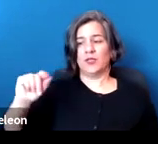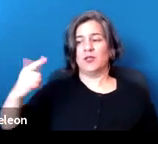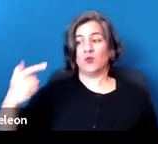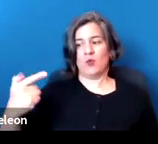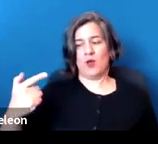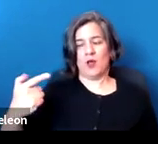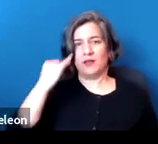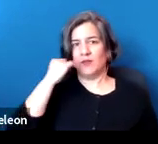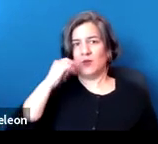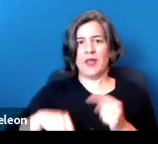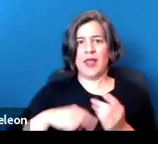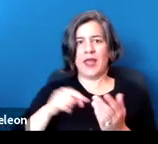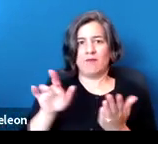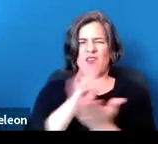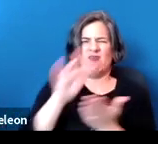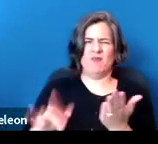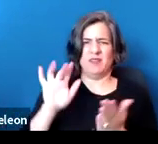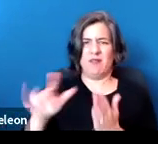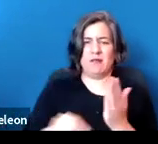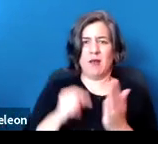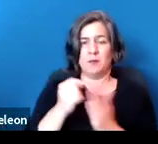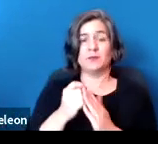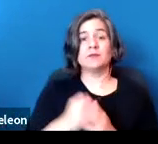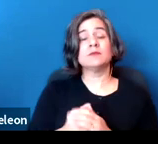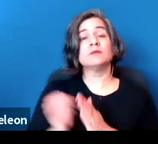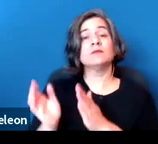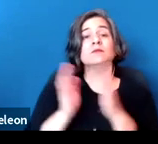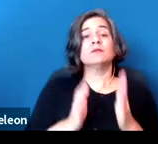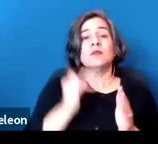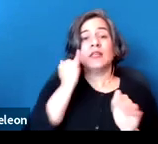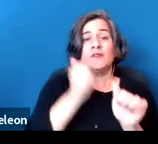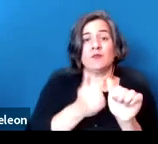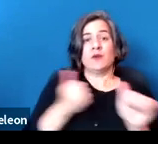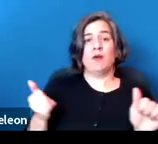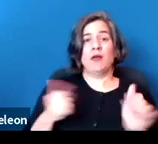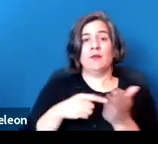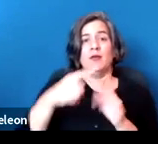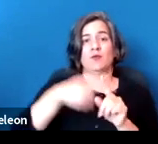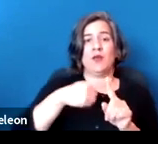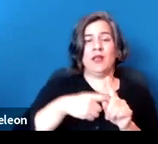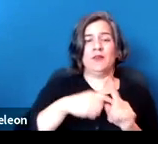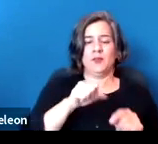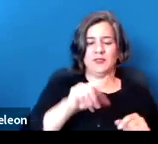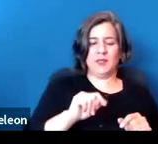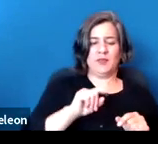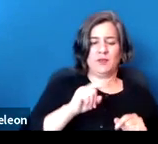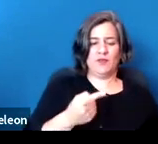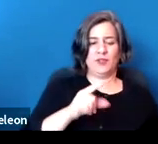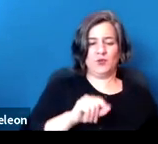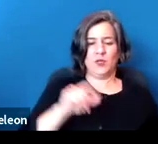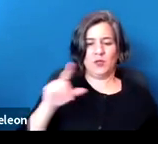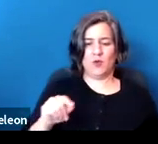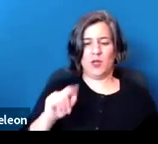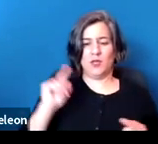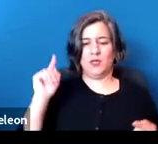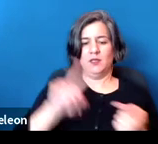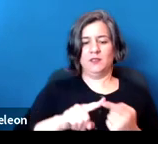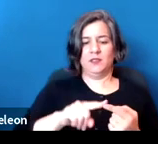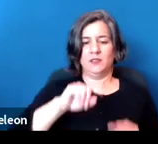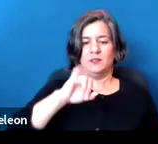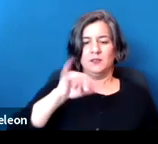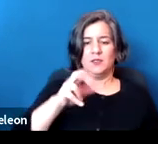And then, if you are behind on rent that was due from September 1, 2020 to January 31st